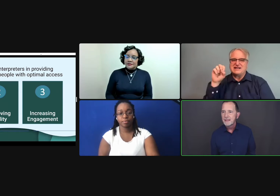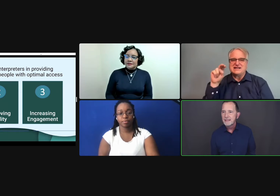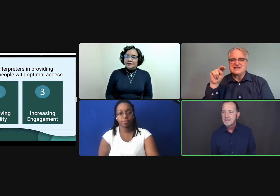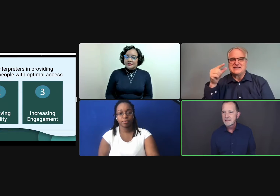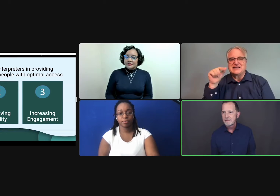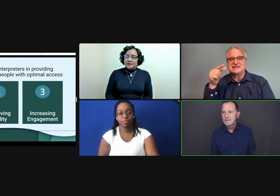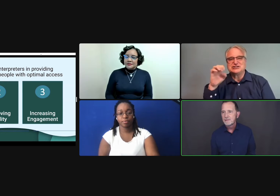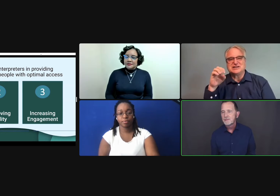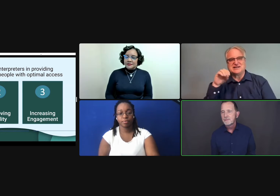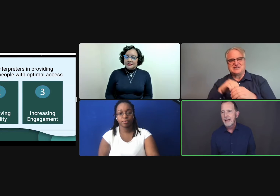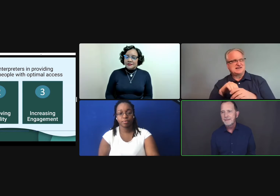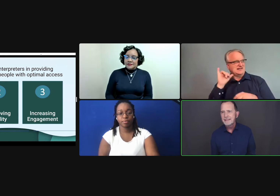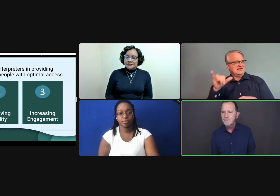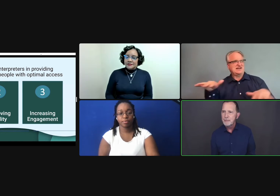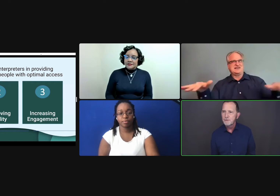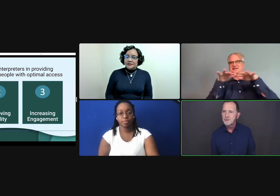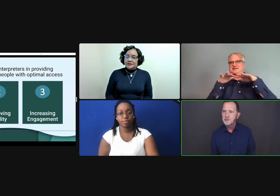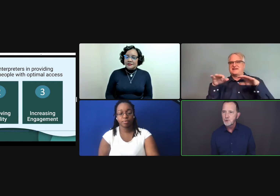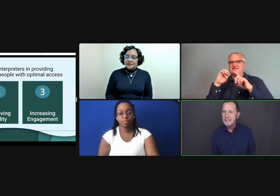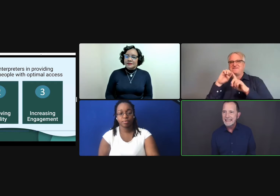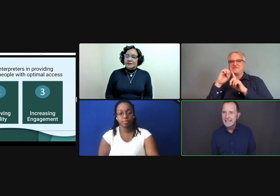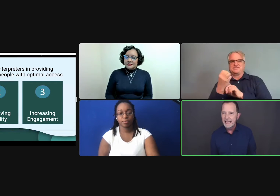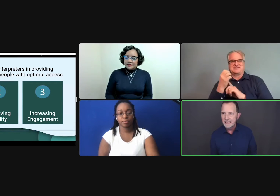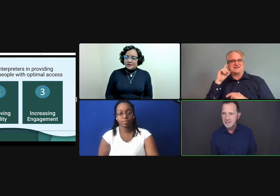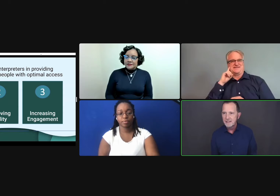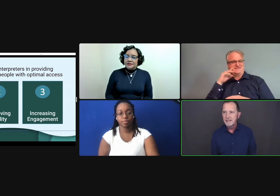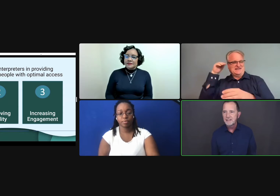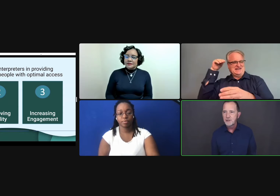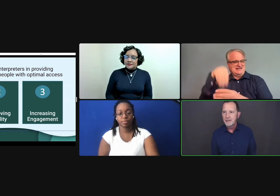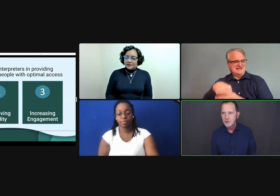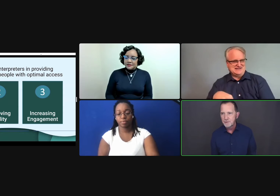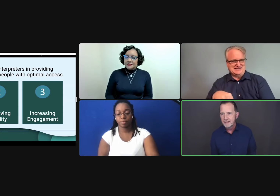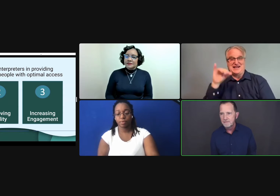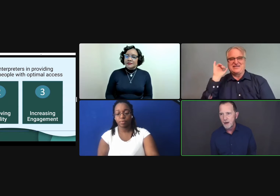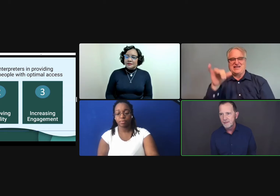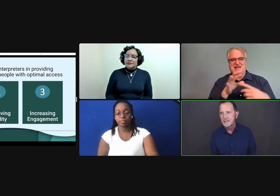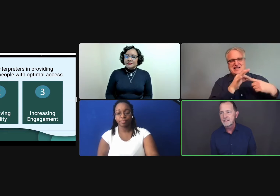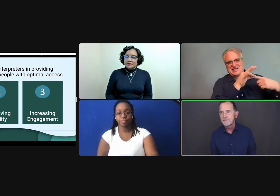is having deaf people feel truly engaged in interpreted environments.